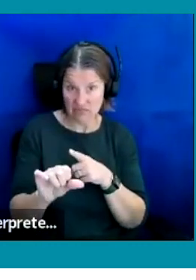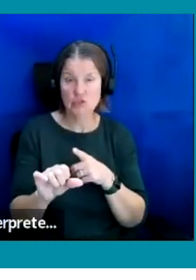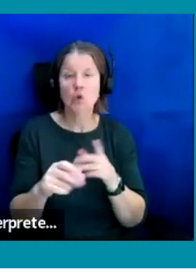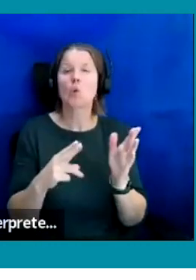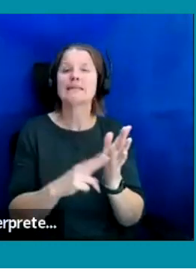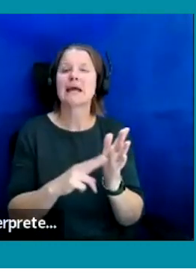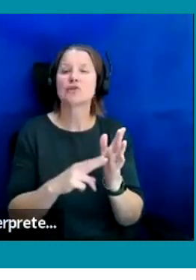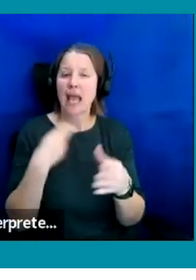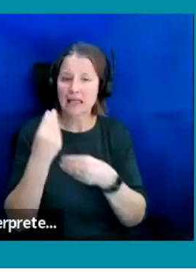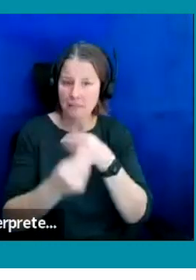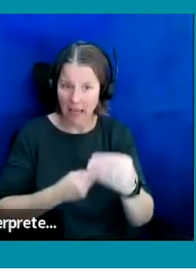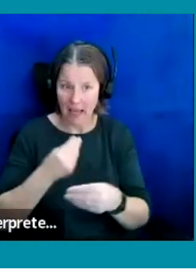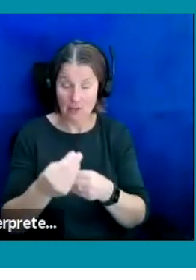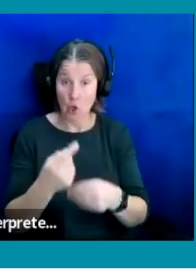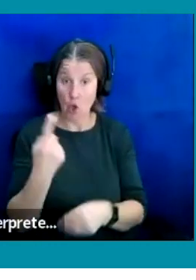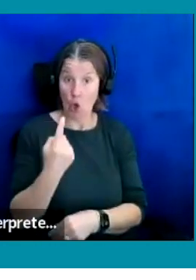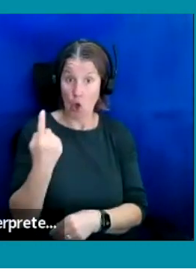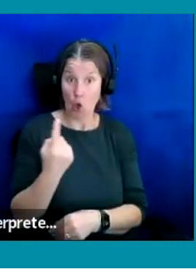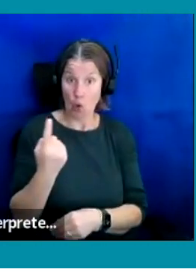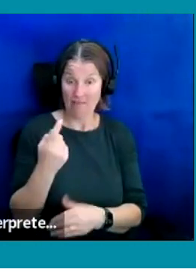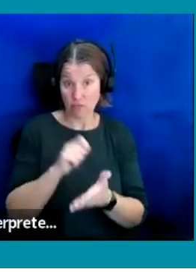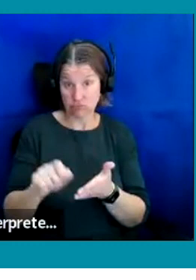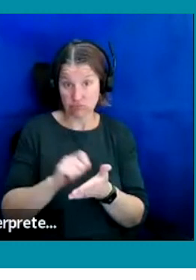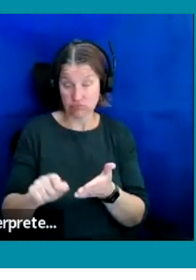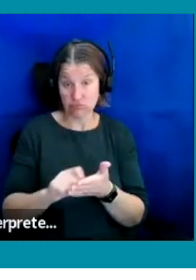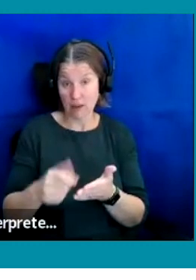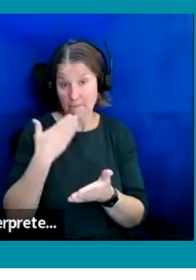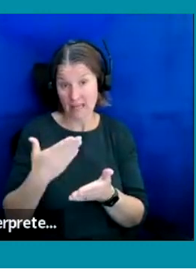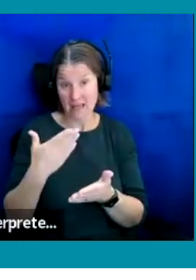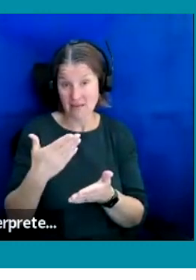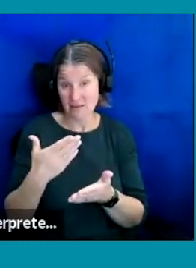Obviously whoever wrote that in, please do drop us a line and let us know maybe what